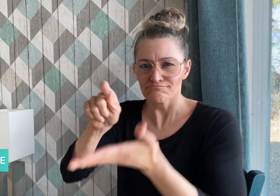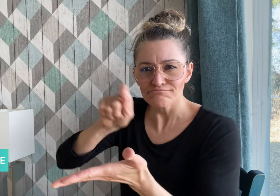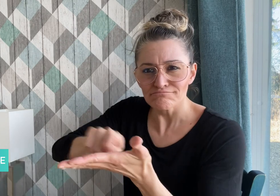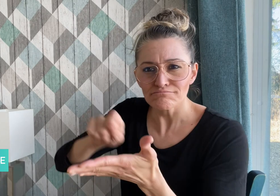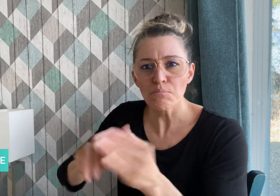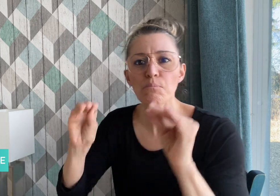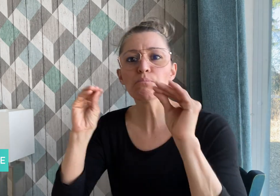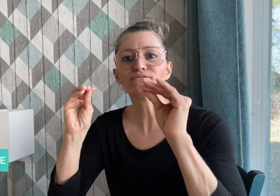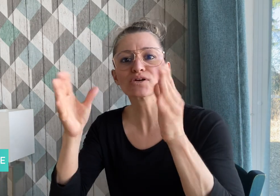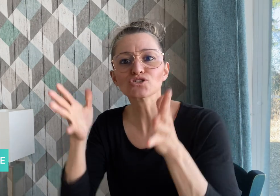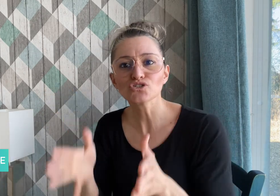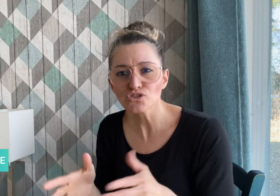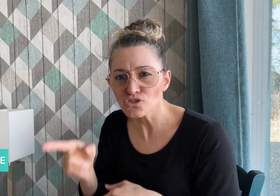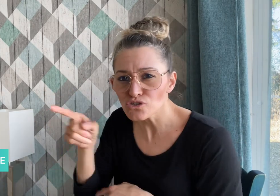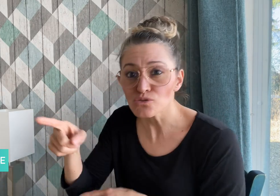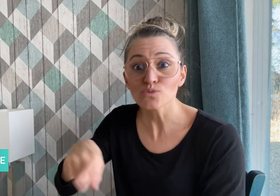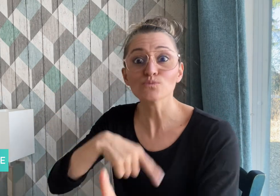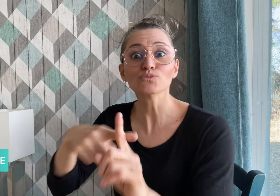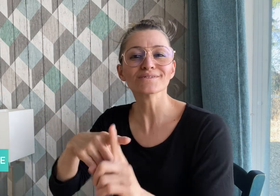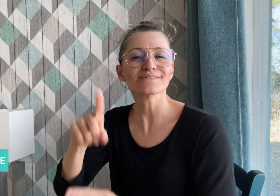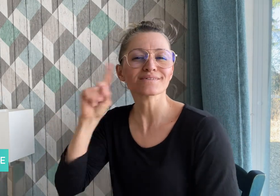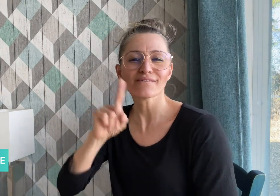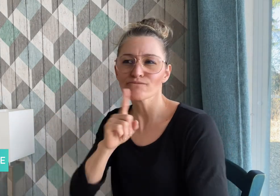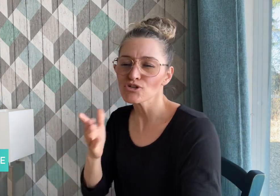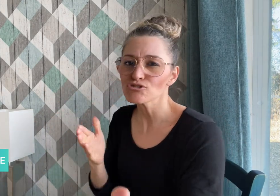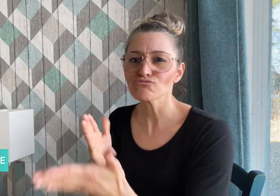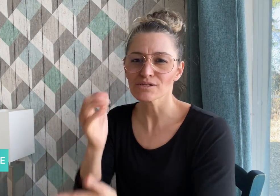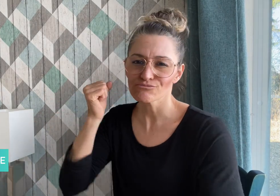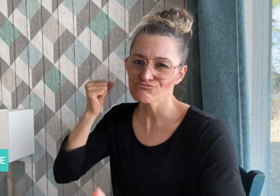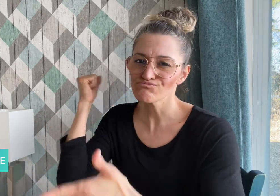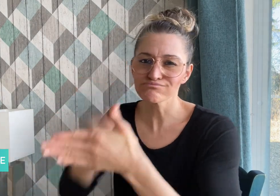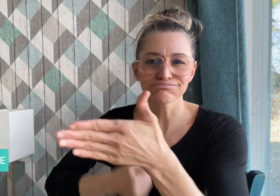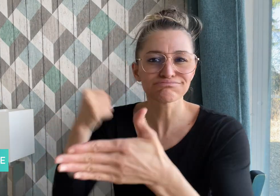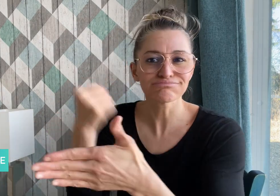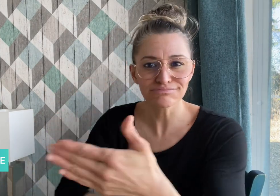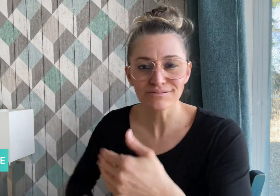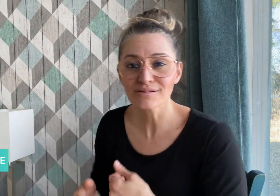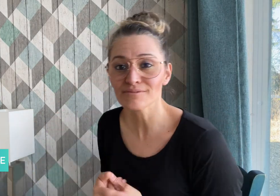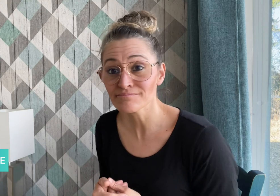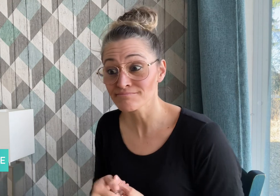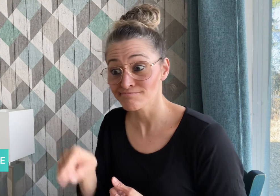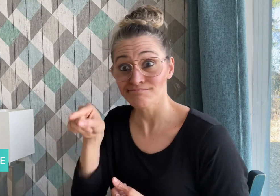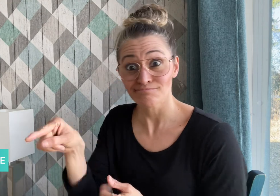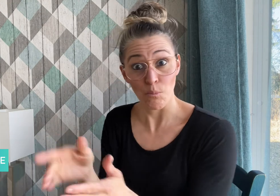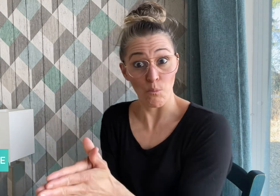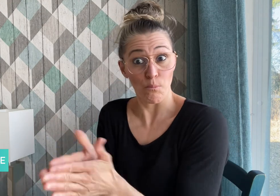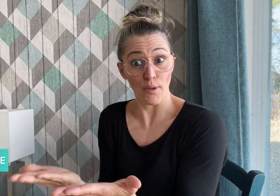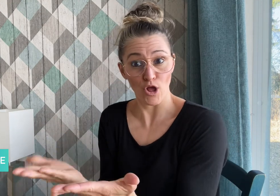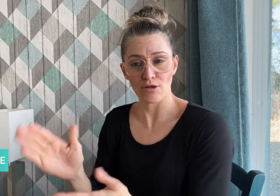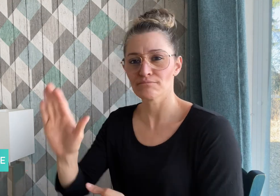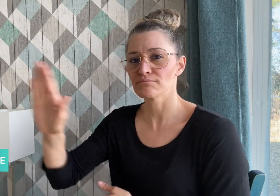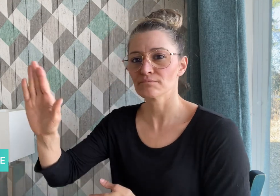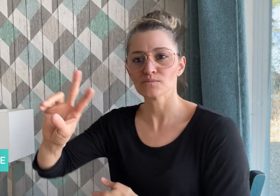It is the second book she has written and in her